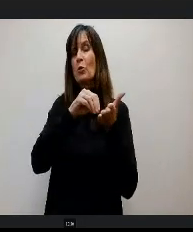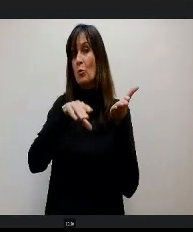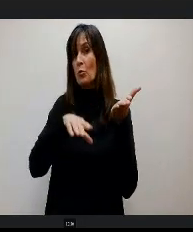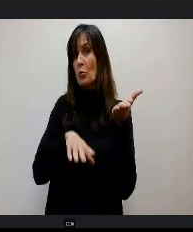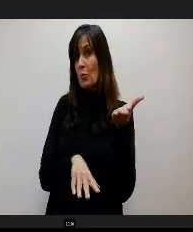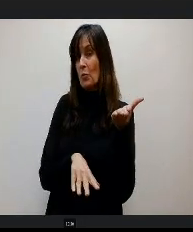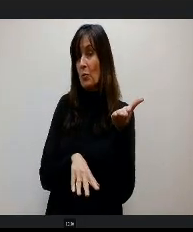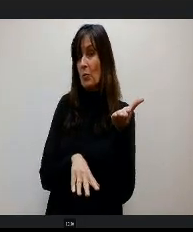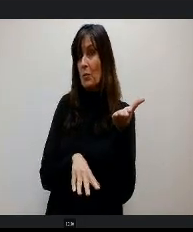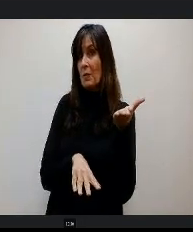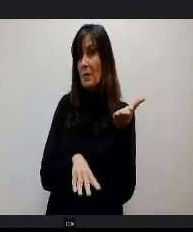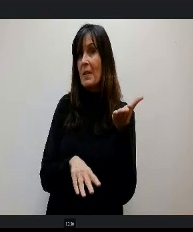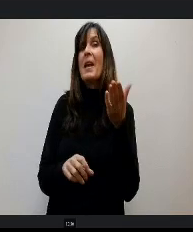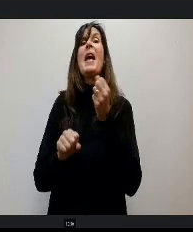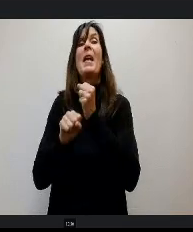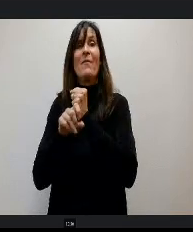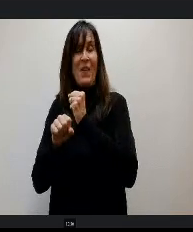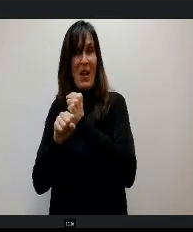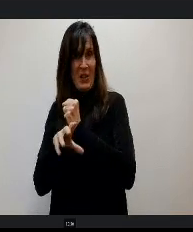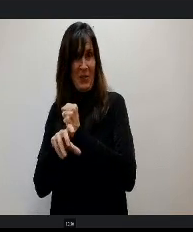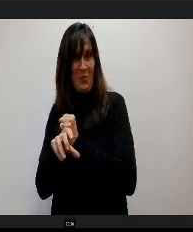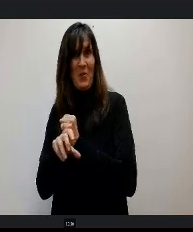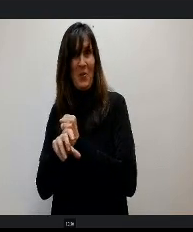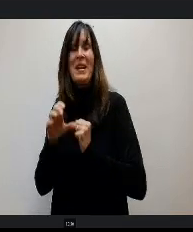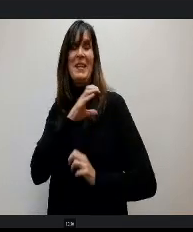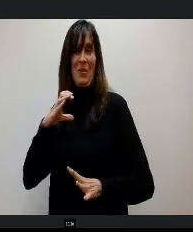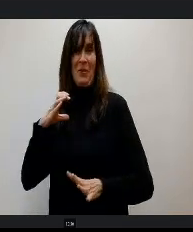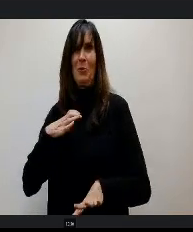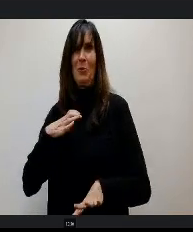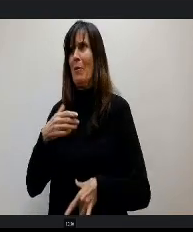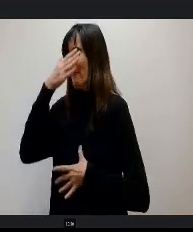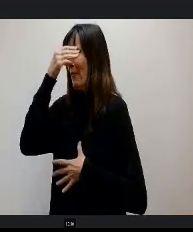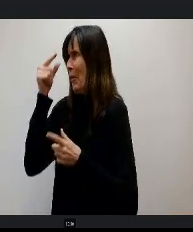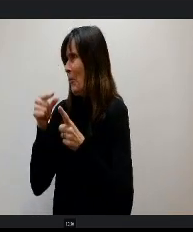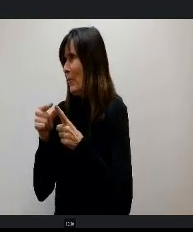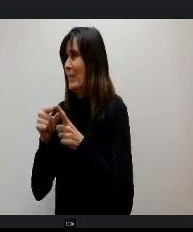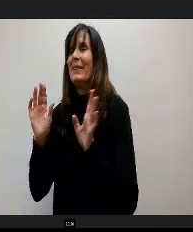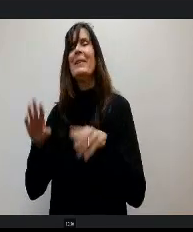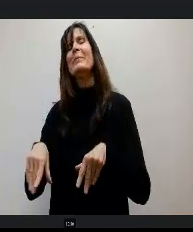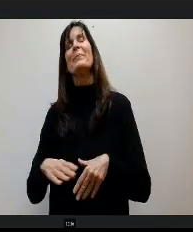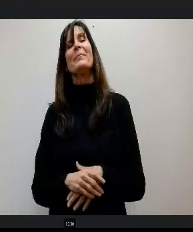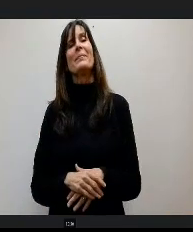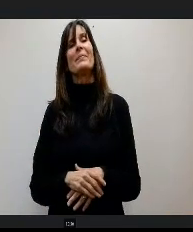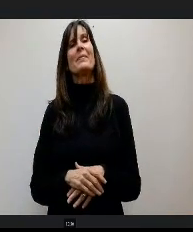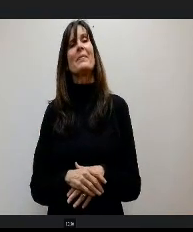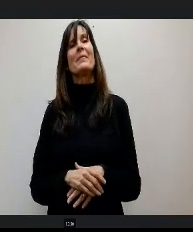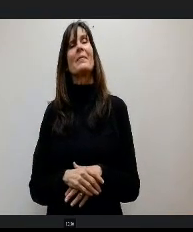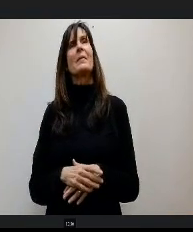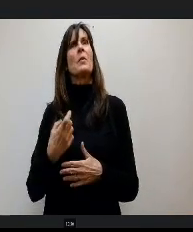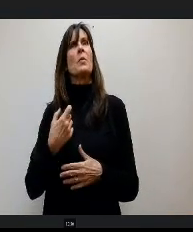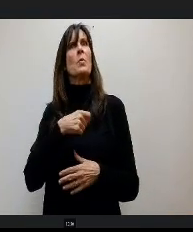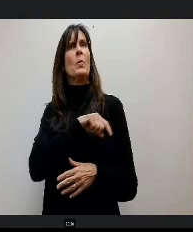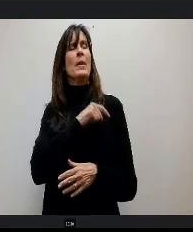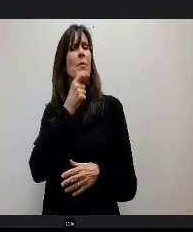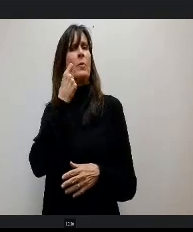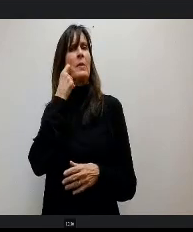Advisory council, thank you very much. I forgot that one word. So we had gone to the meeting in